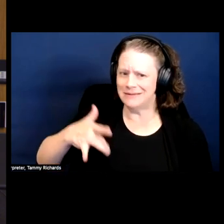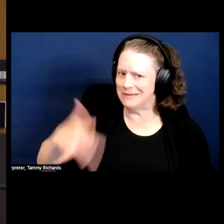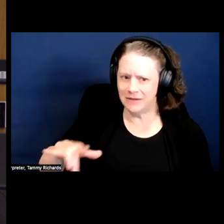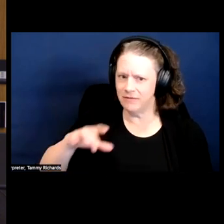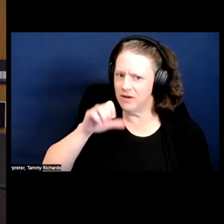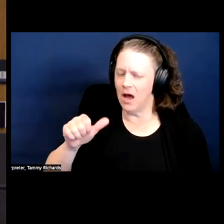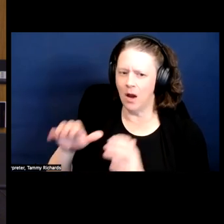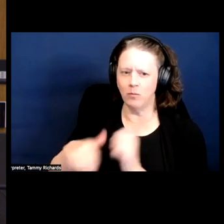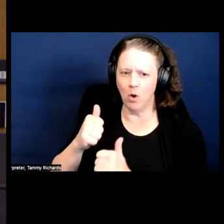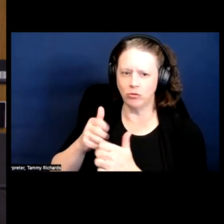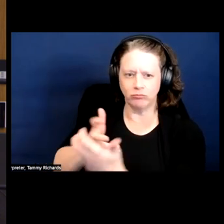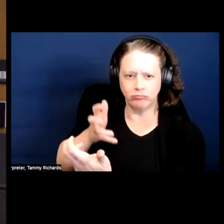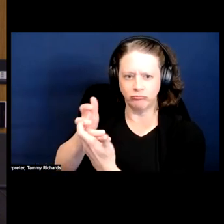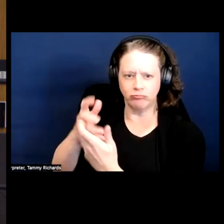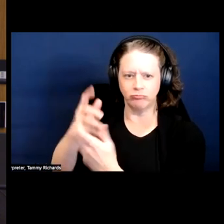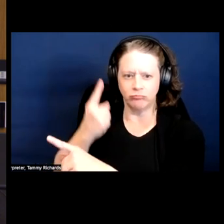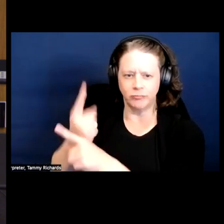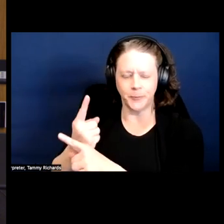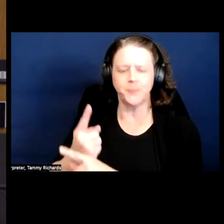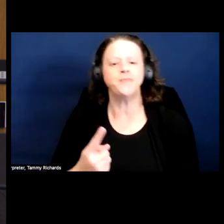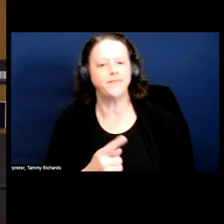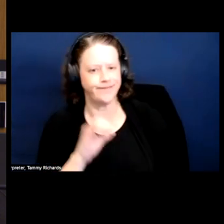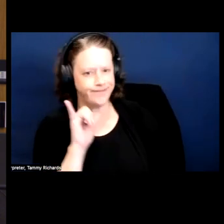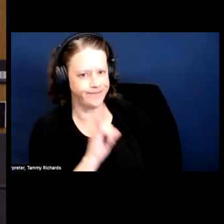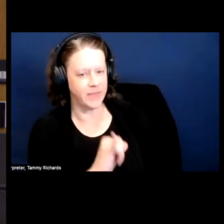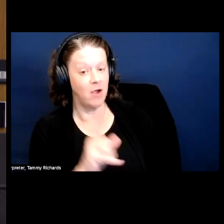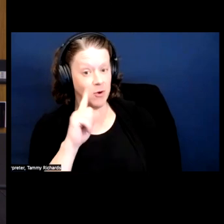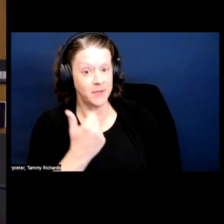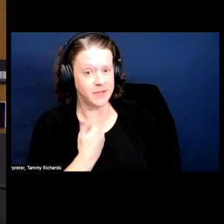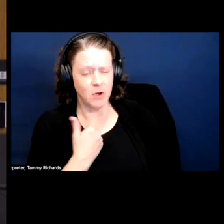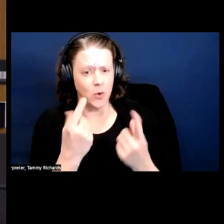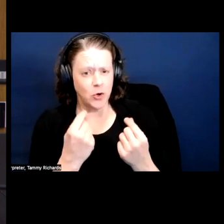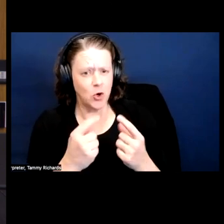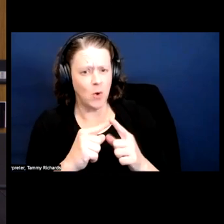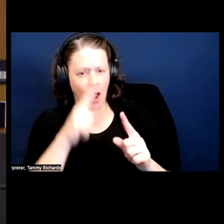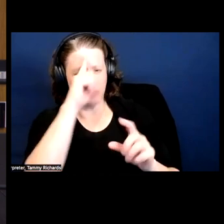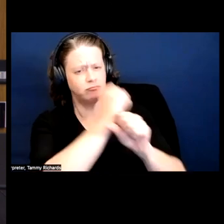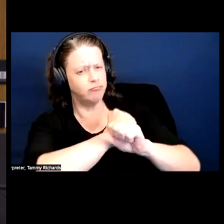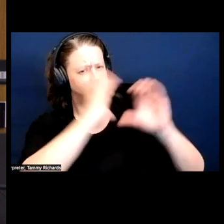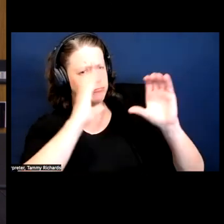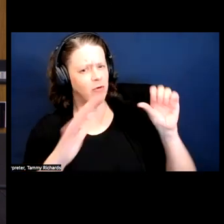Yeah, for me it's putting those words into the larger context of the actions, the behaviors.